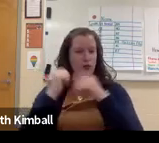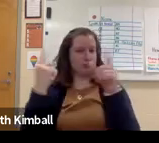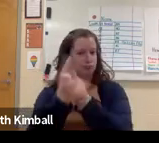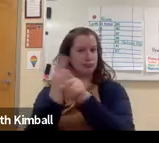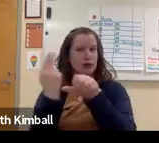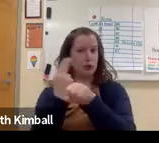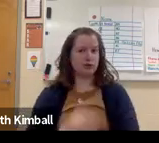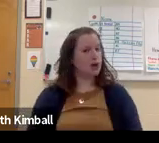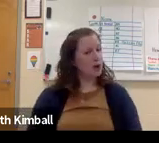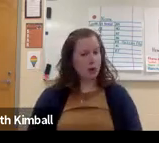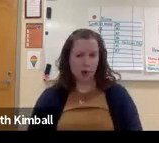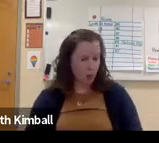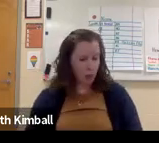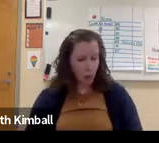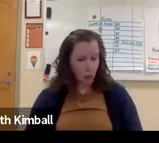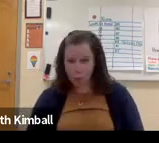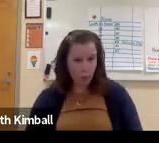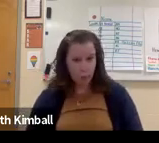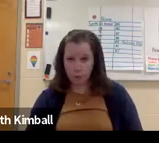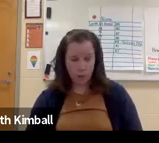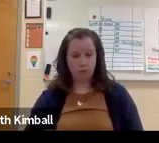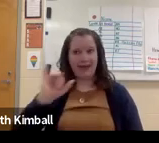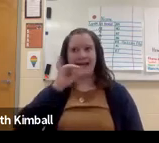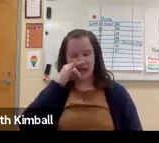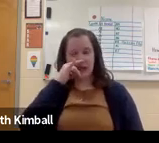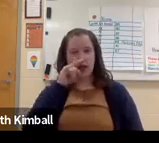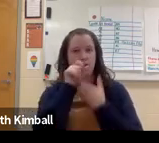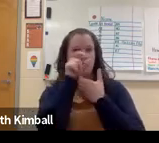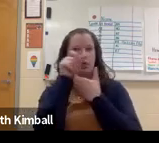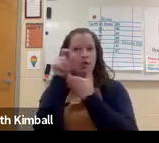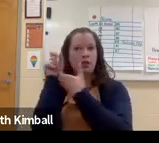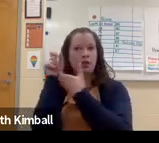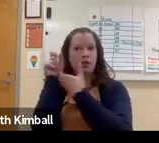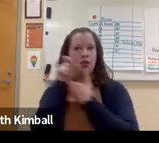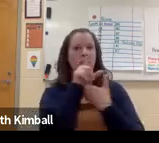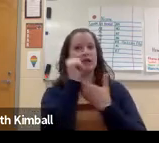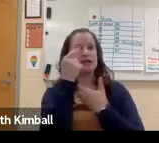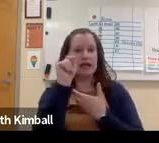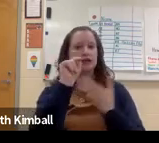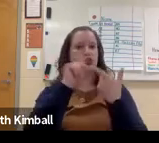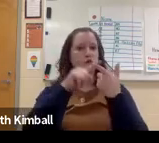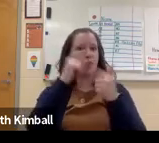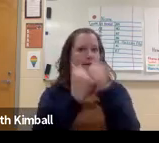And so the kids know how to use it, but they might not always know how to use it appropriately.